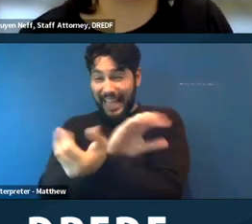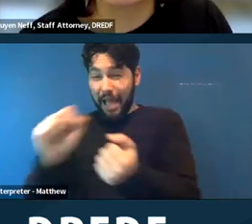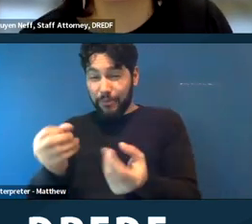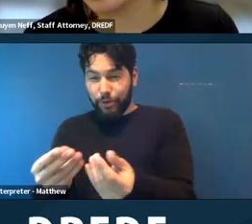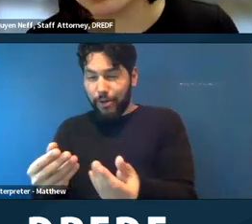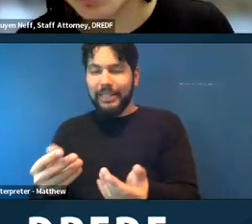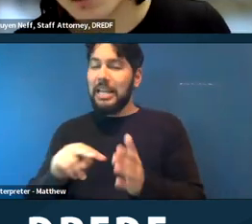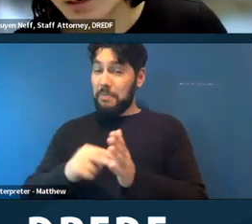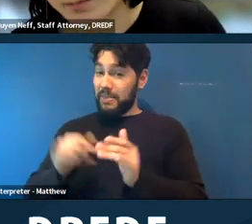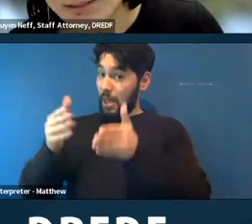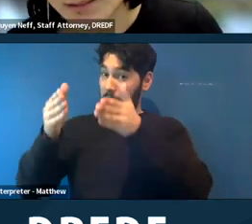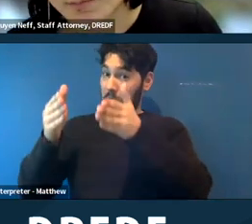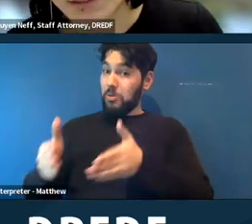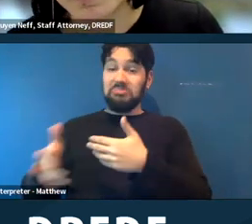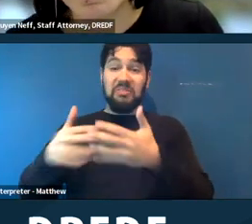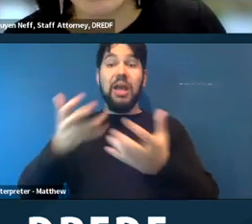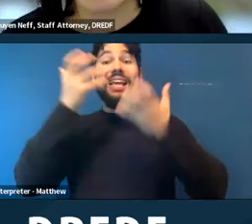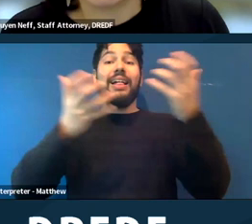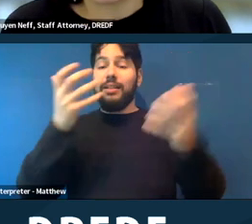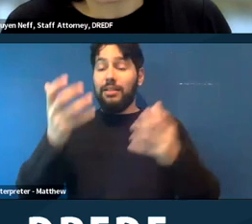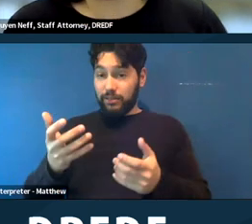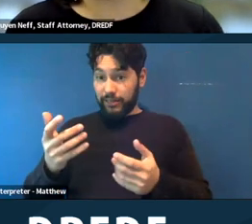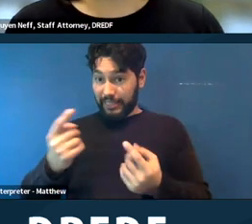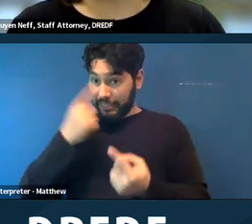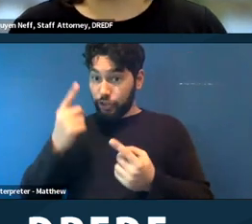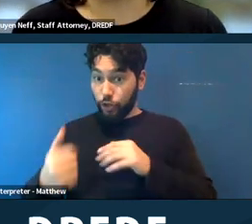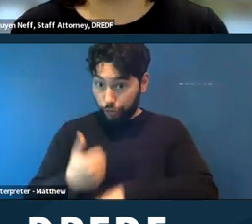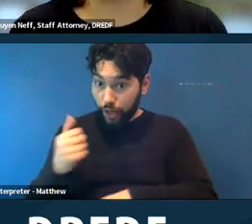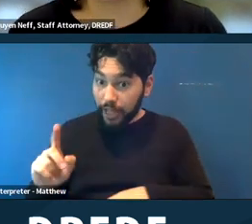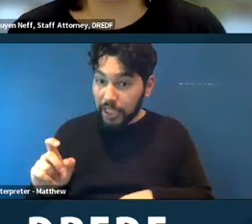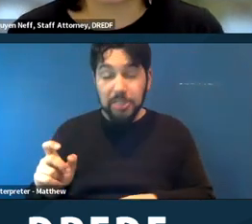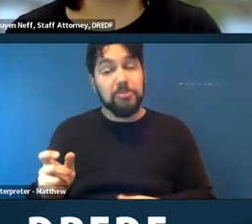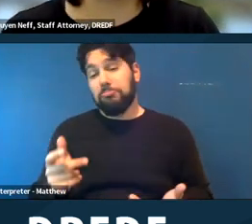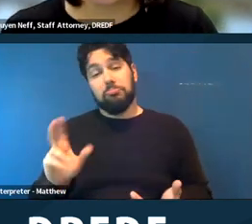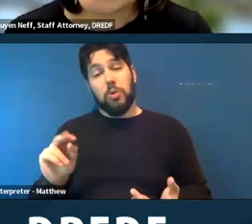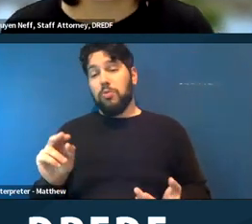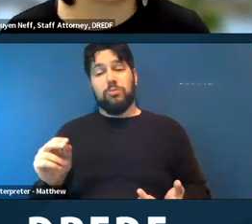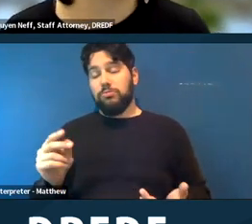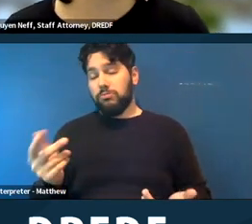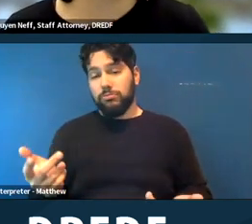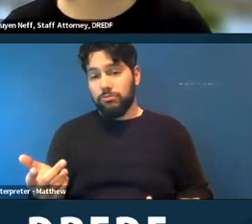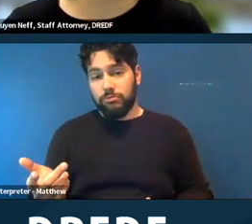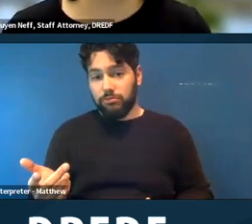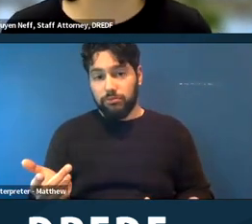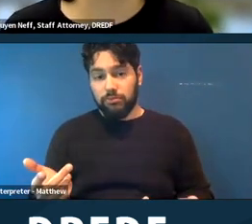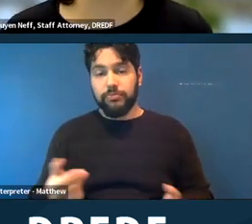not going to be a threat to health and safety. And then one big thing to remember is that a